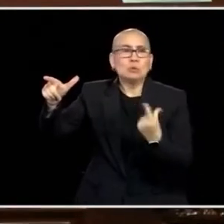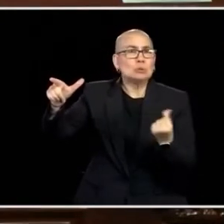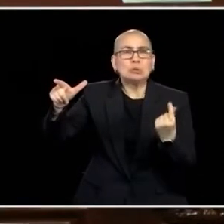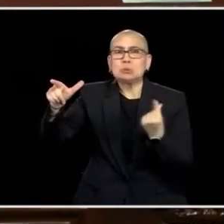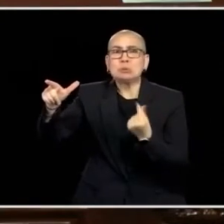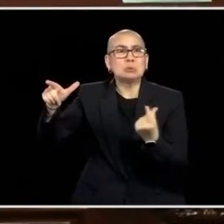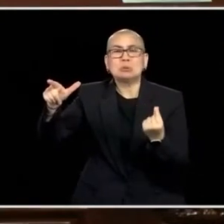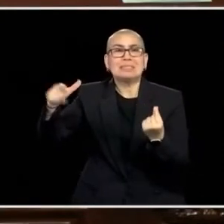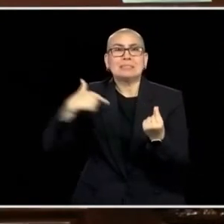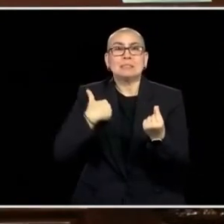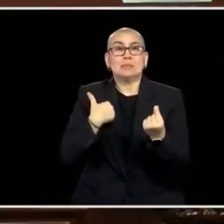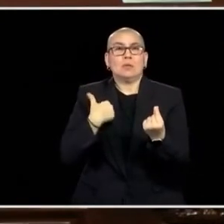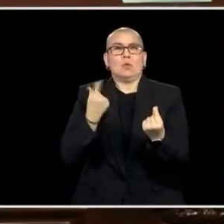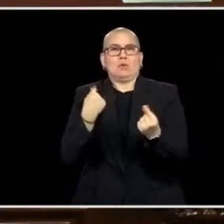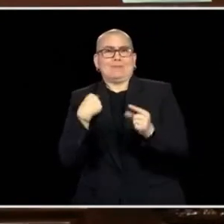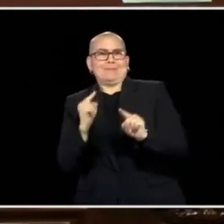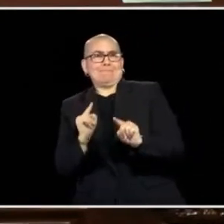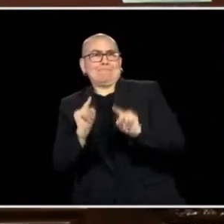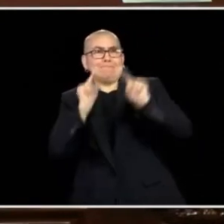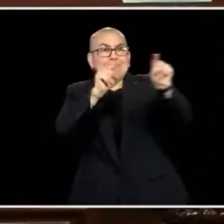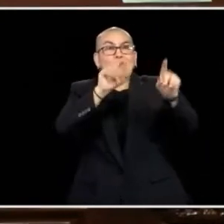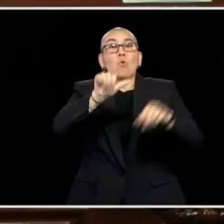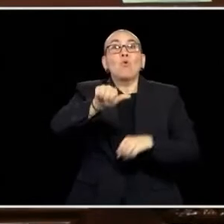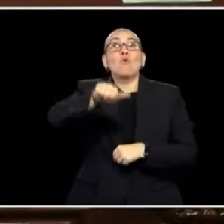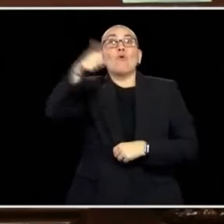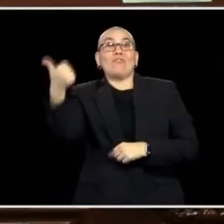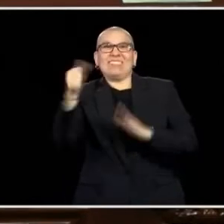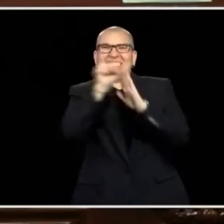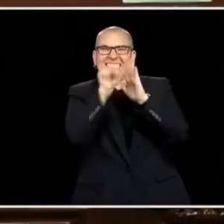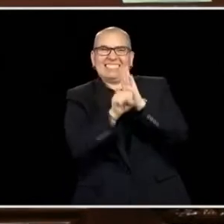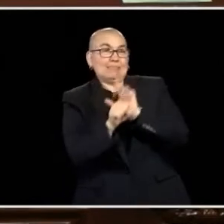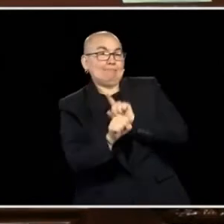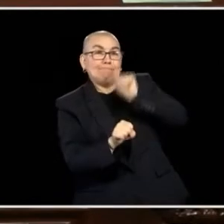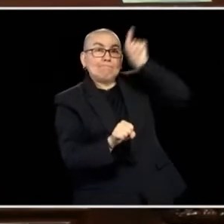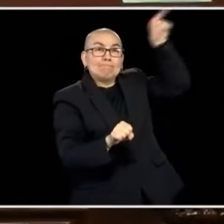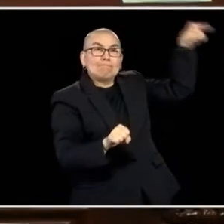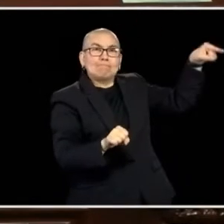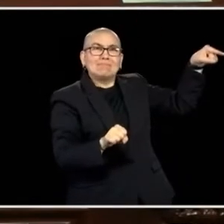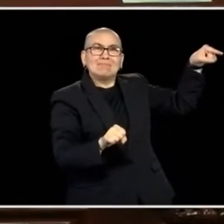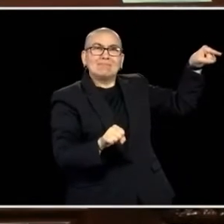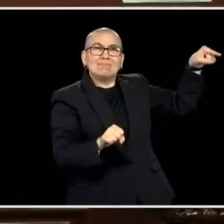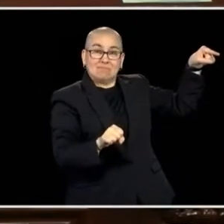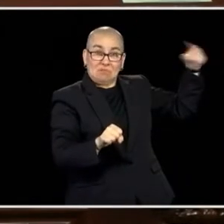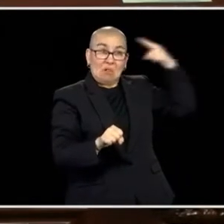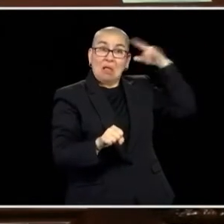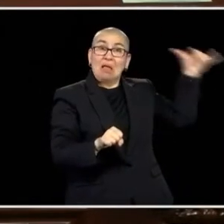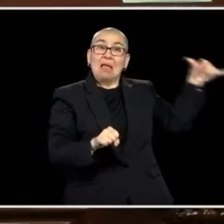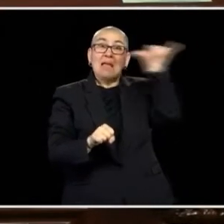WHEN I GO TO MEET WITH OTHER STATES AND MANY OF YOU DO THE SAME THING, TOO, SEEMS LIKE IT WOULD BE A REALLY COMMON THING